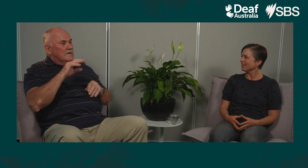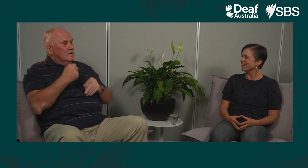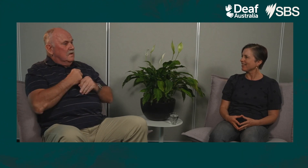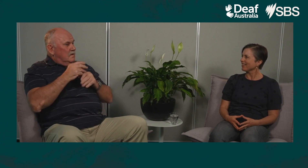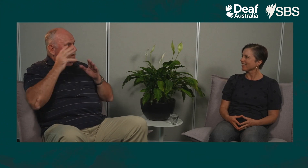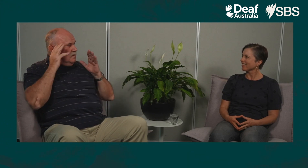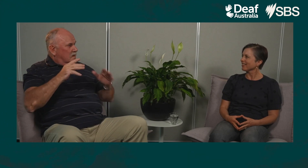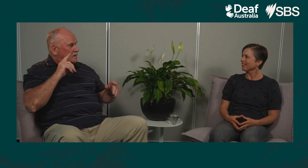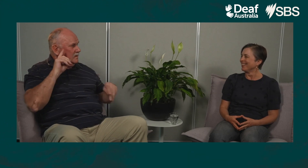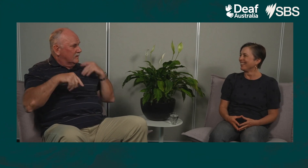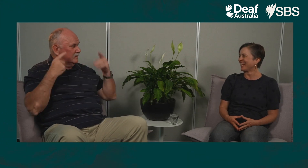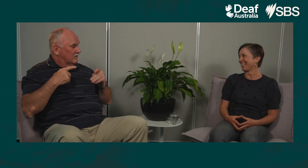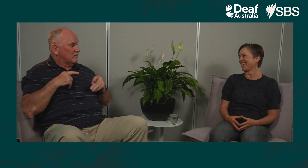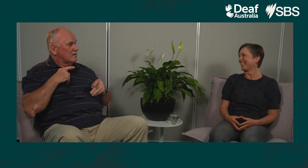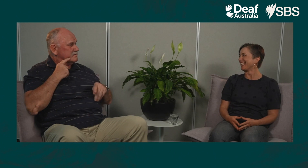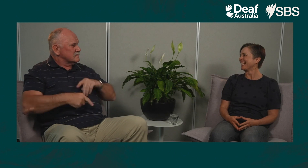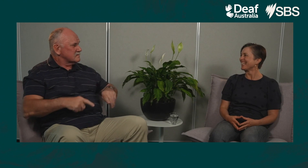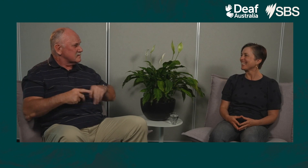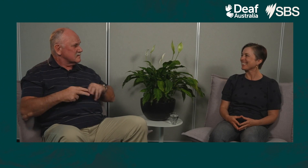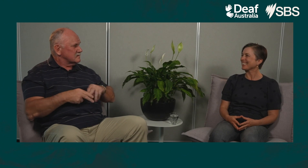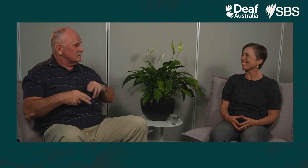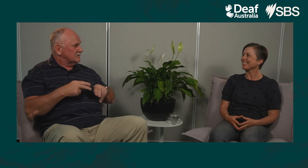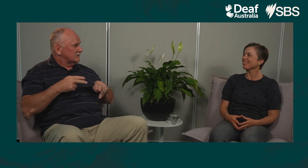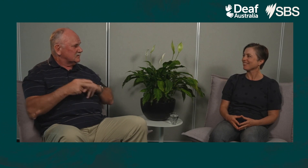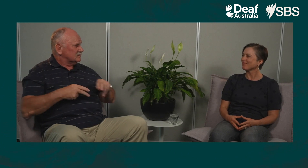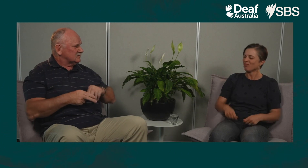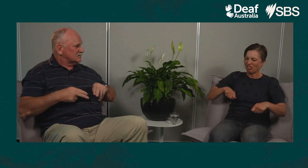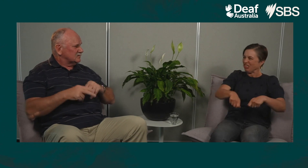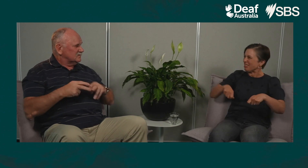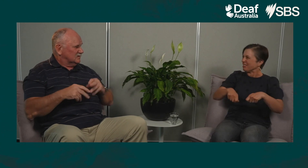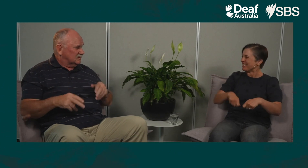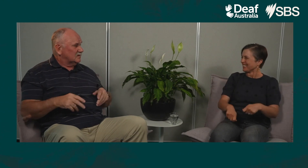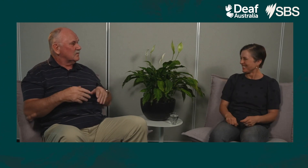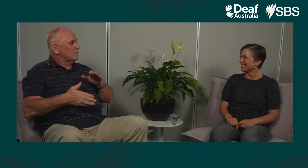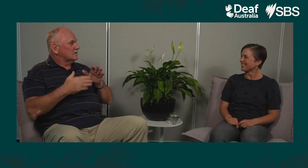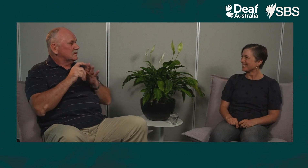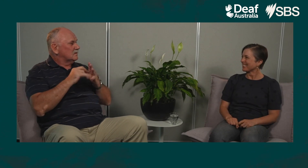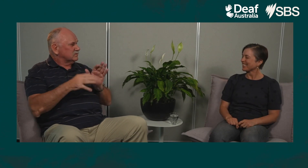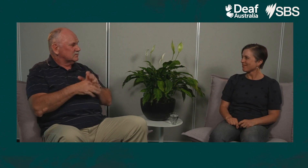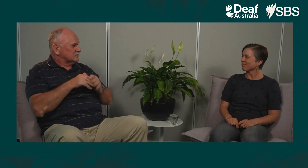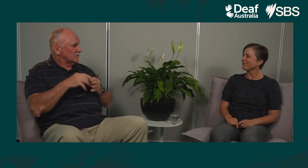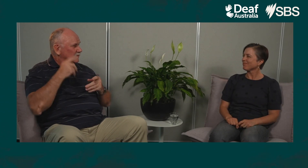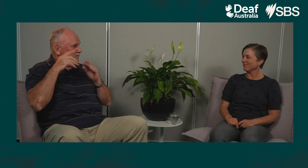“God you all make so much noise because you're using your utensils loudly, and clanging and bashing on the plates. When you wash up,